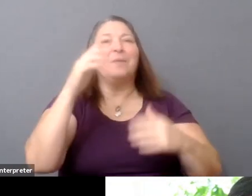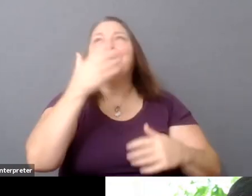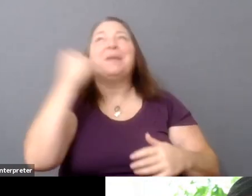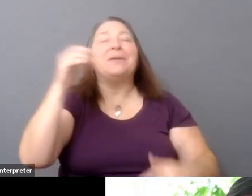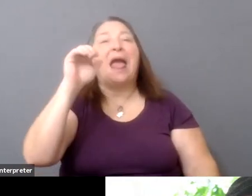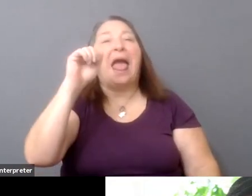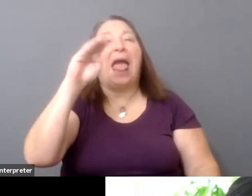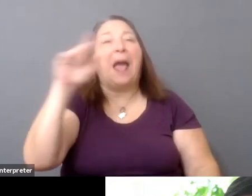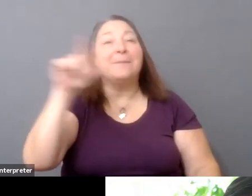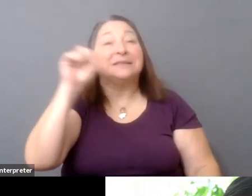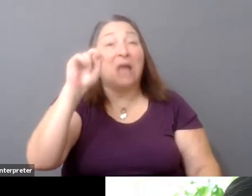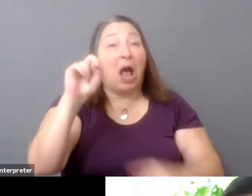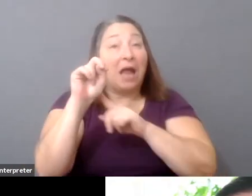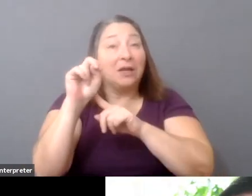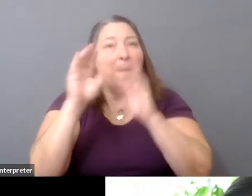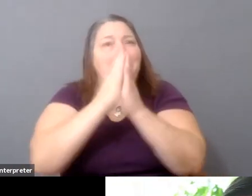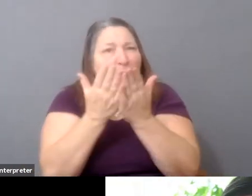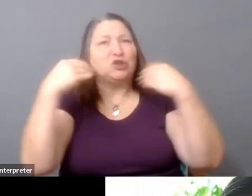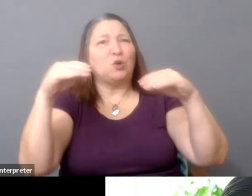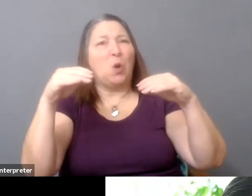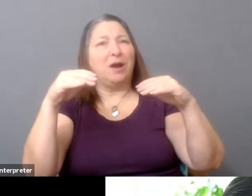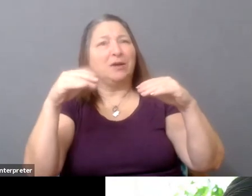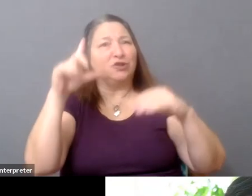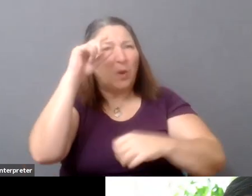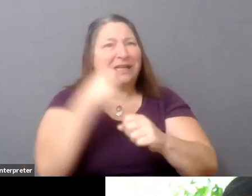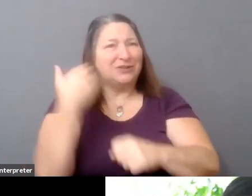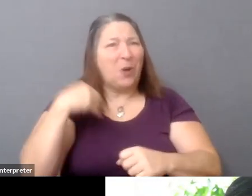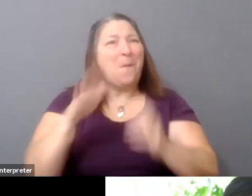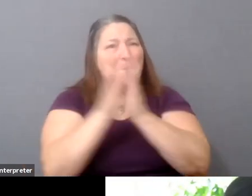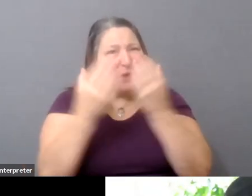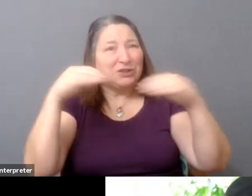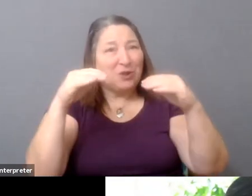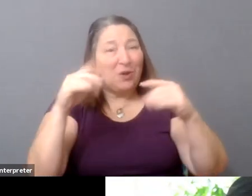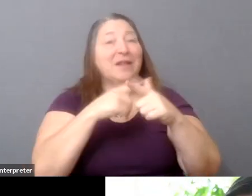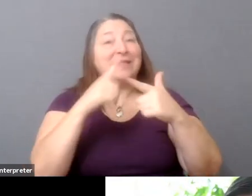Amazon was a bookstore, you know, 20 years ago. Then they became a retailer.